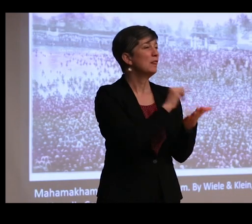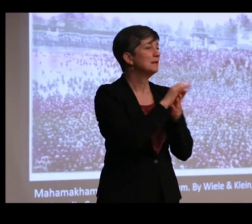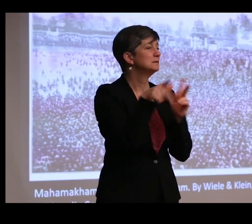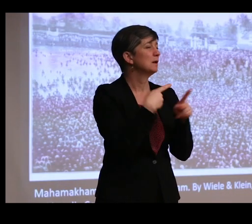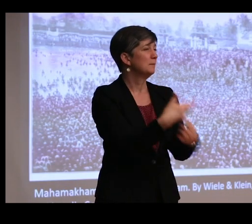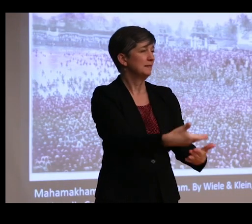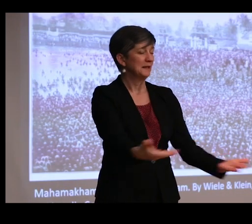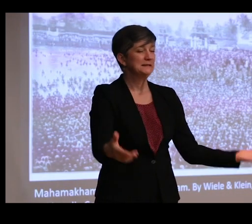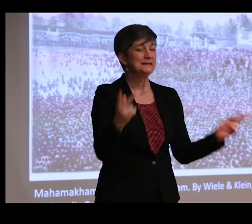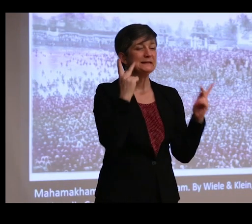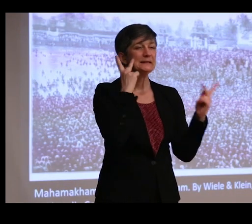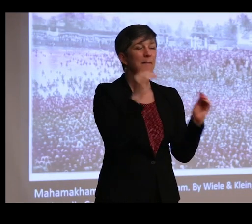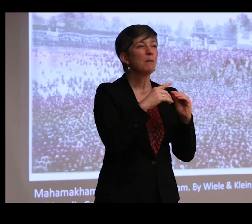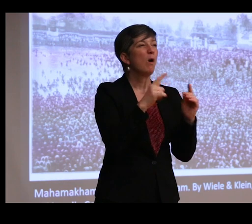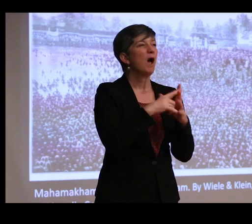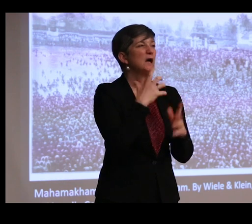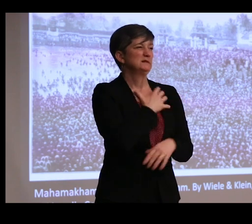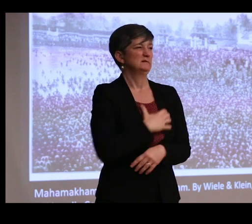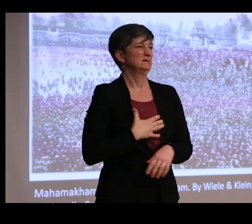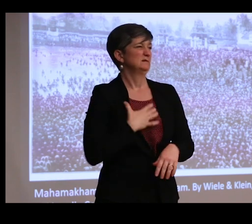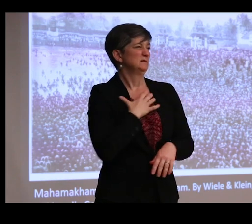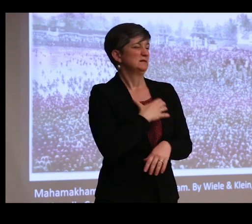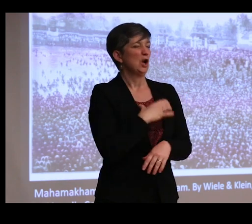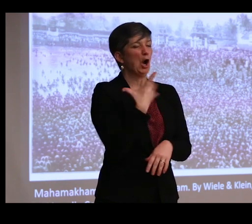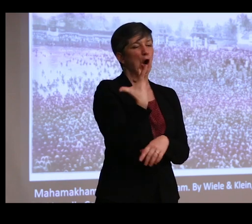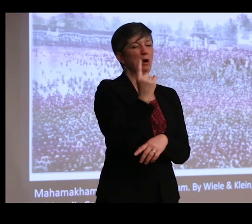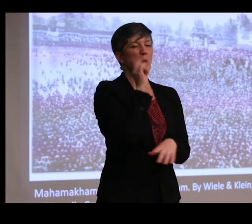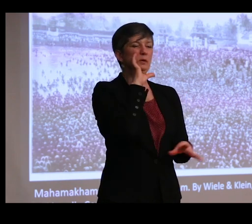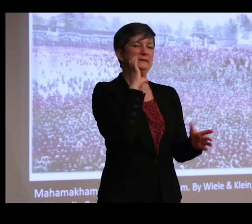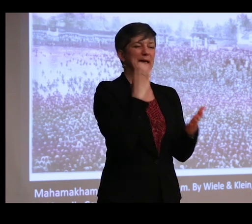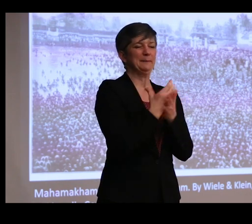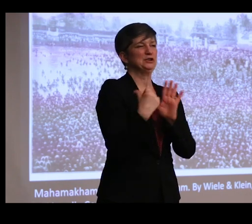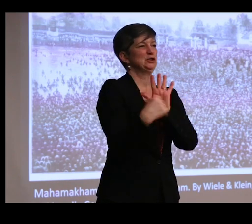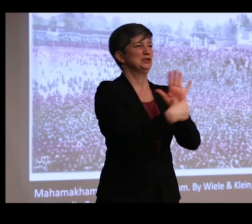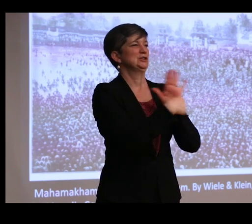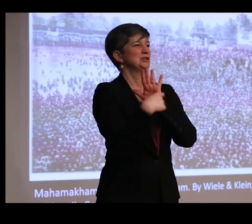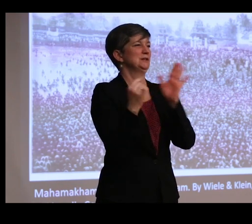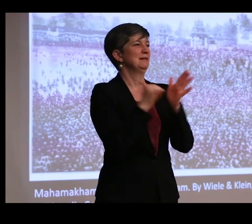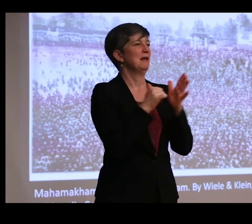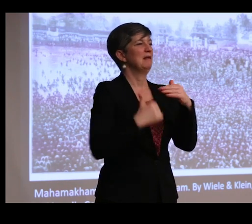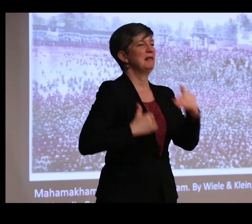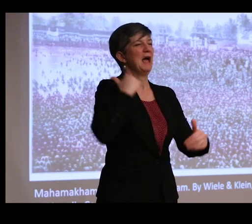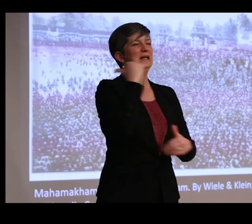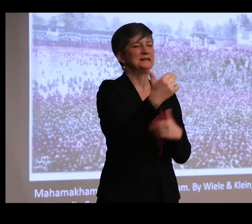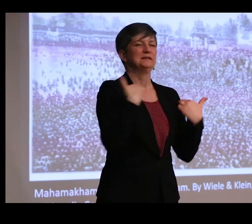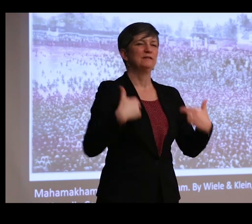were seen as somewhat grotesque cult images, evidence of the excess of human religion, quote,